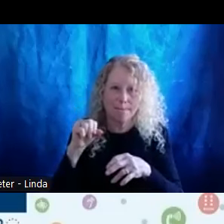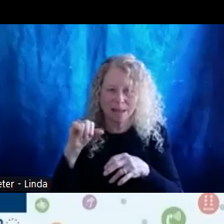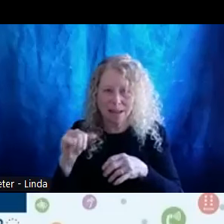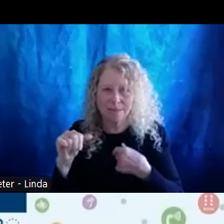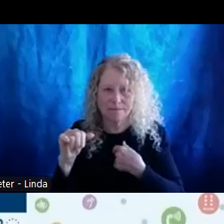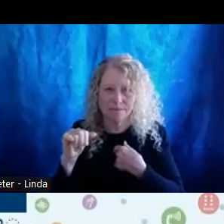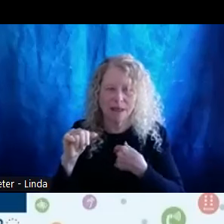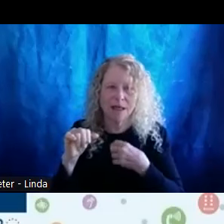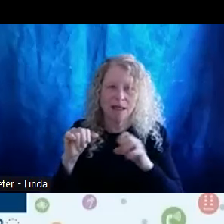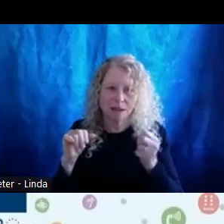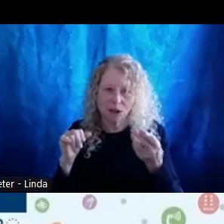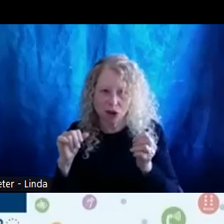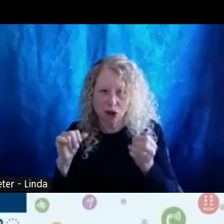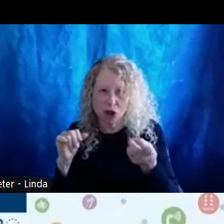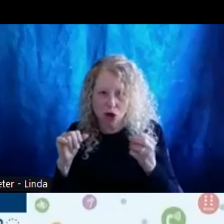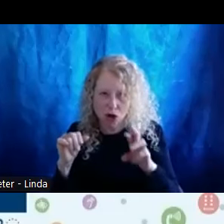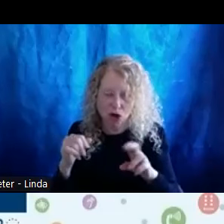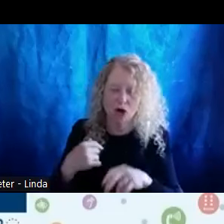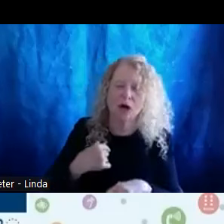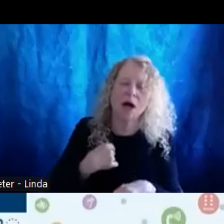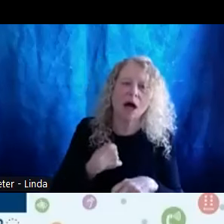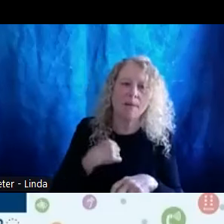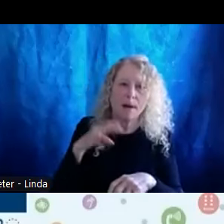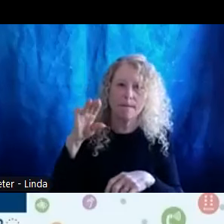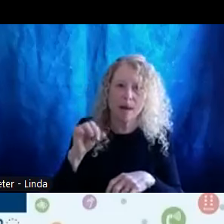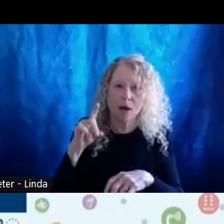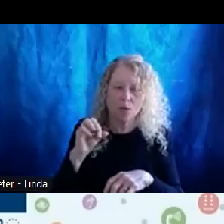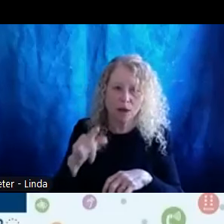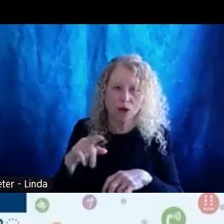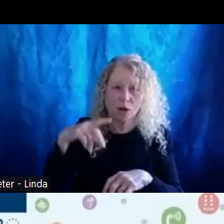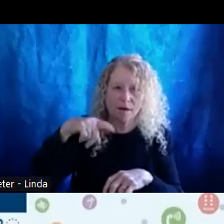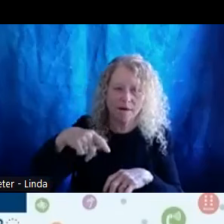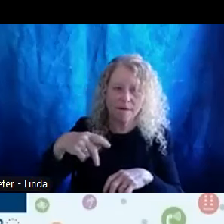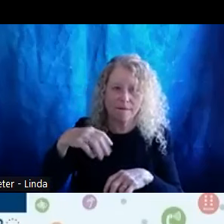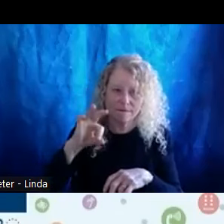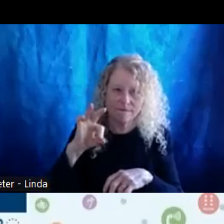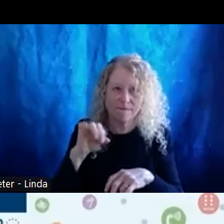and I am a biracial Filipino white and